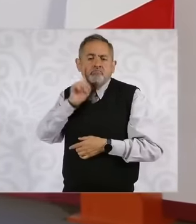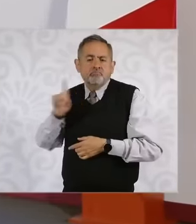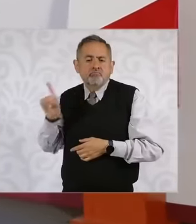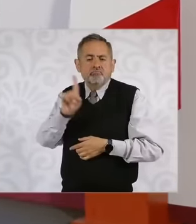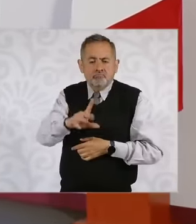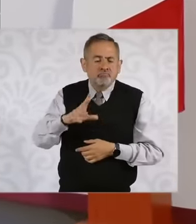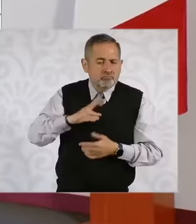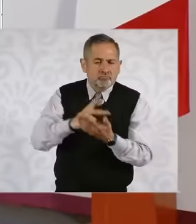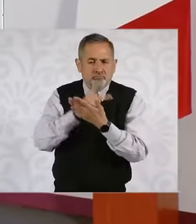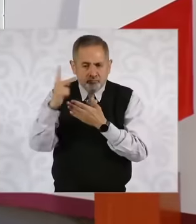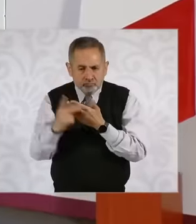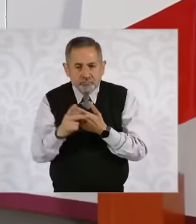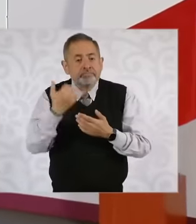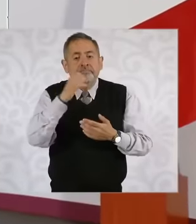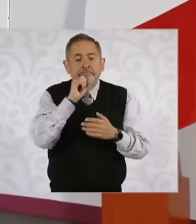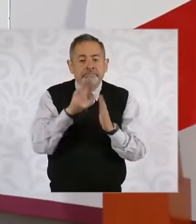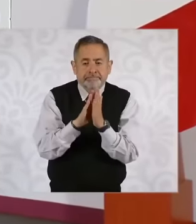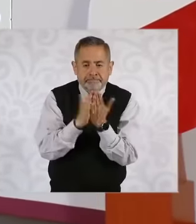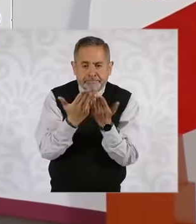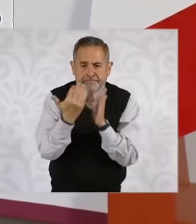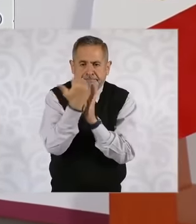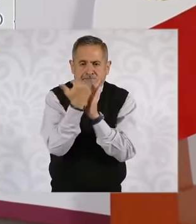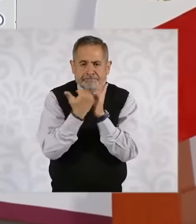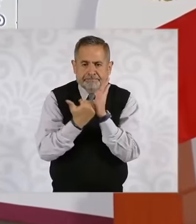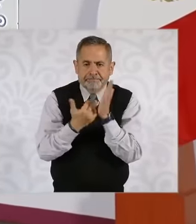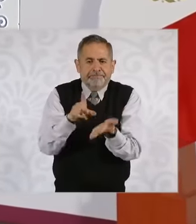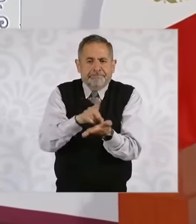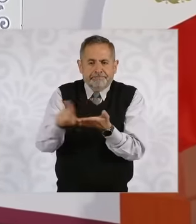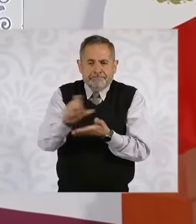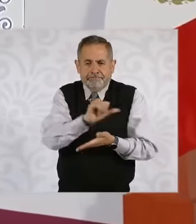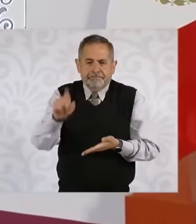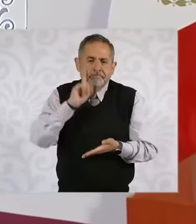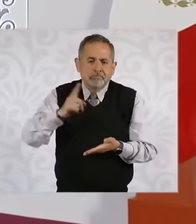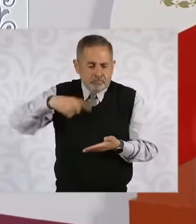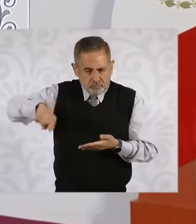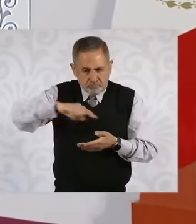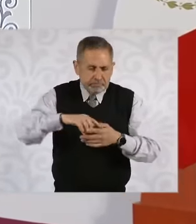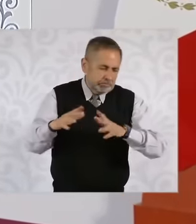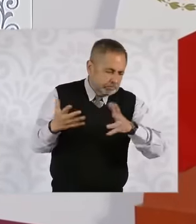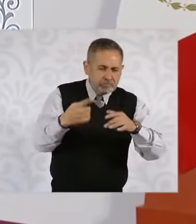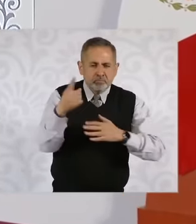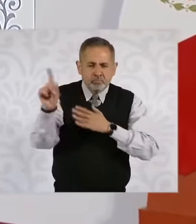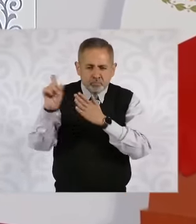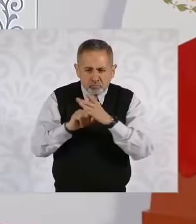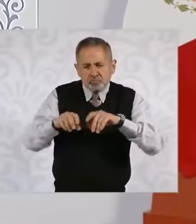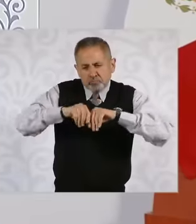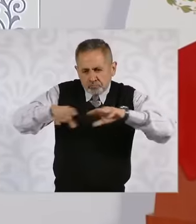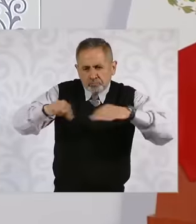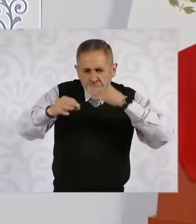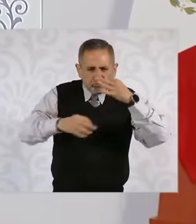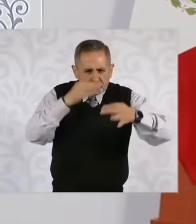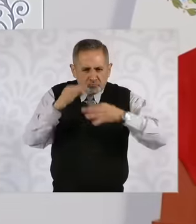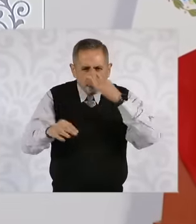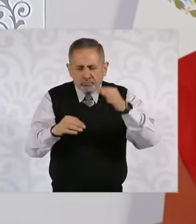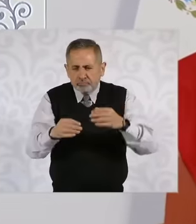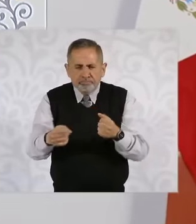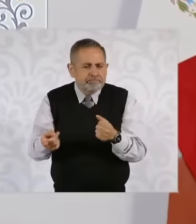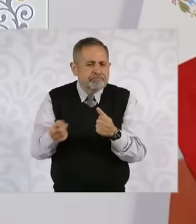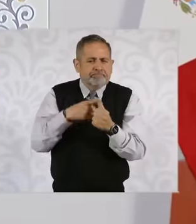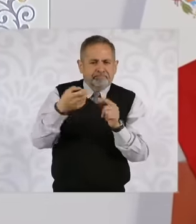on women's rights was presented so we gave a month or so so that we can have a first eh